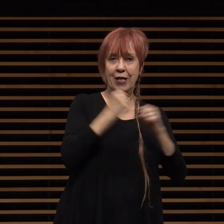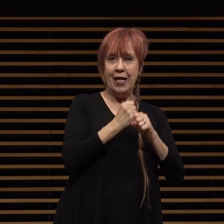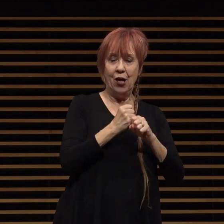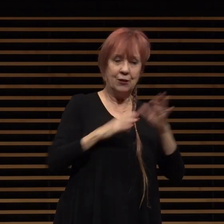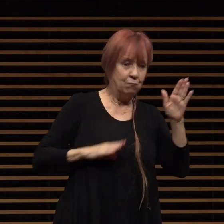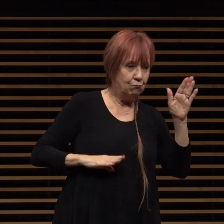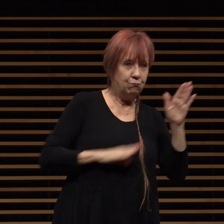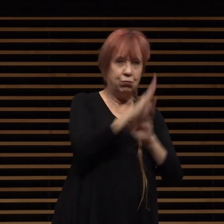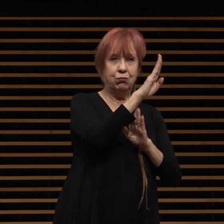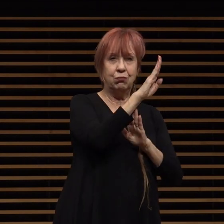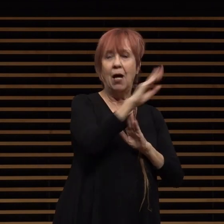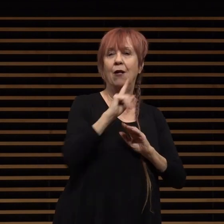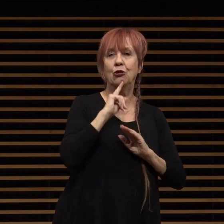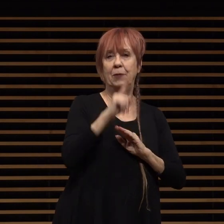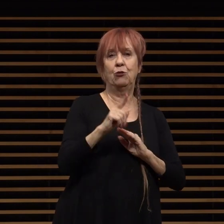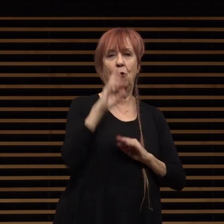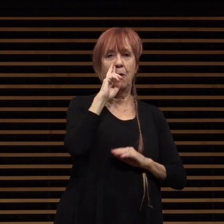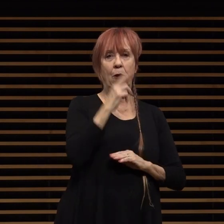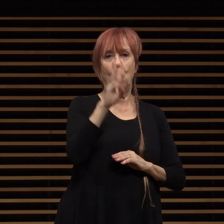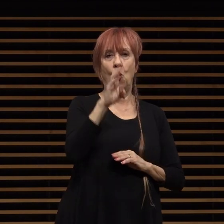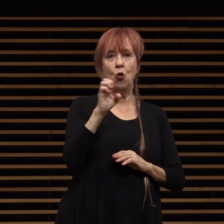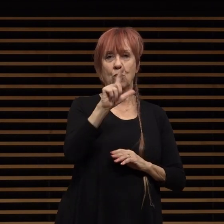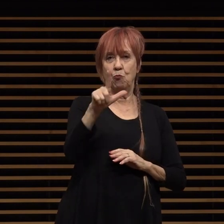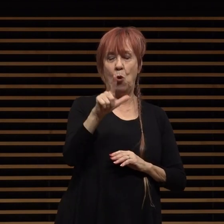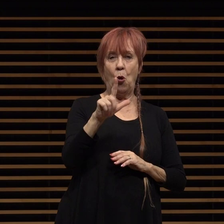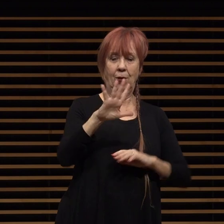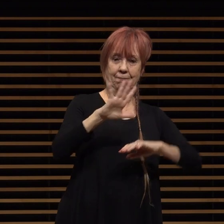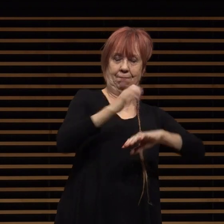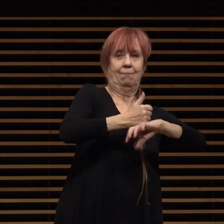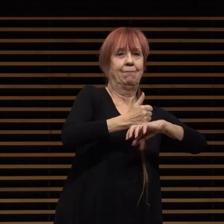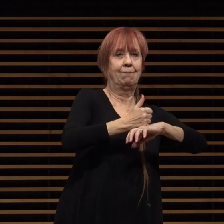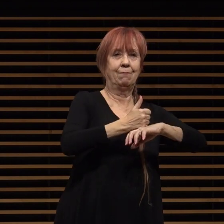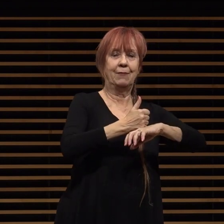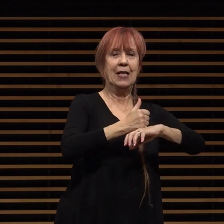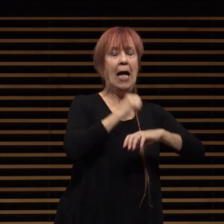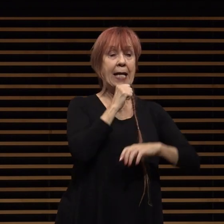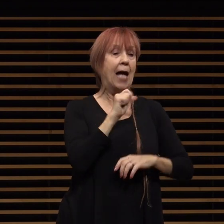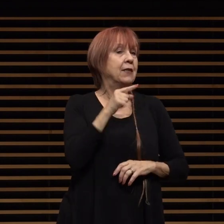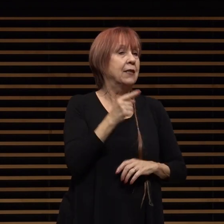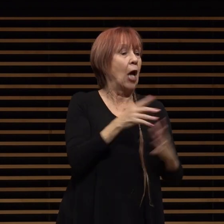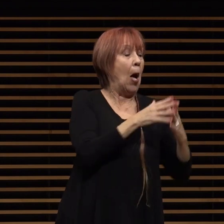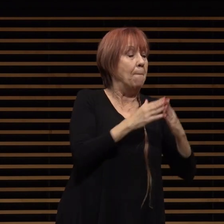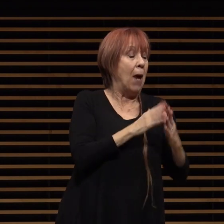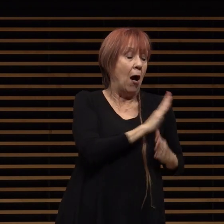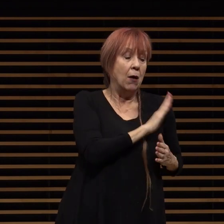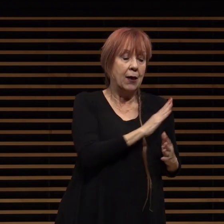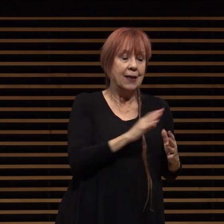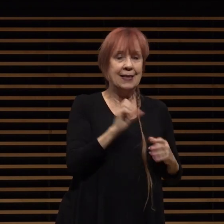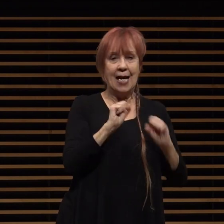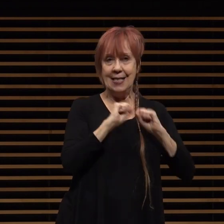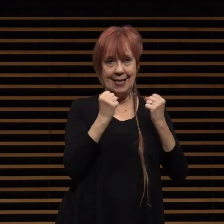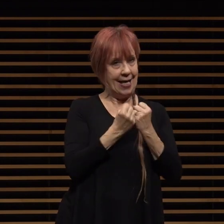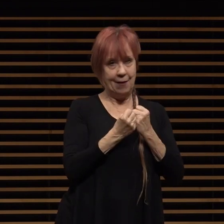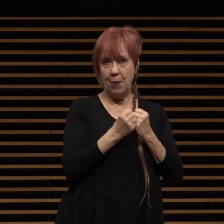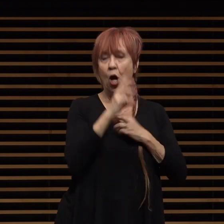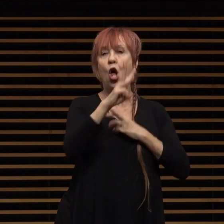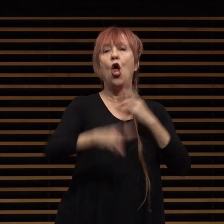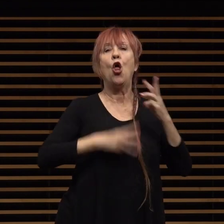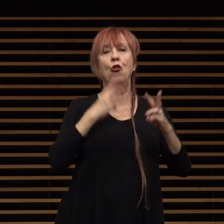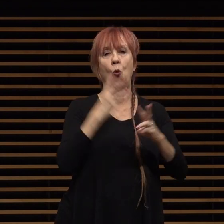ensure that the rose bowl takes its place not just as america's stadium